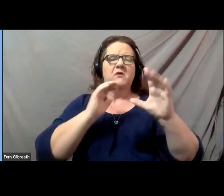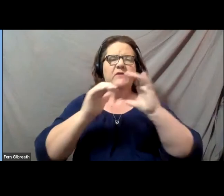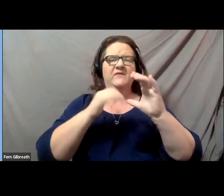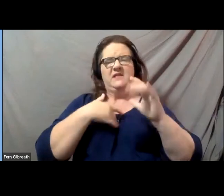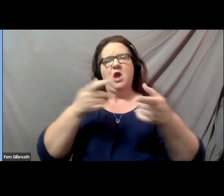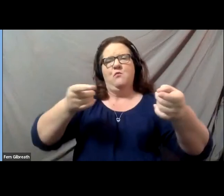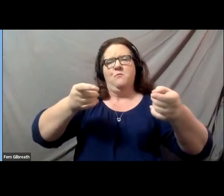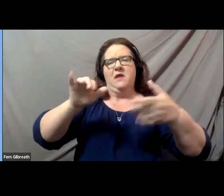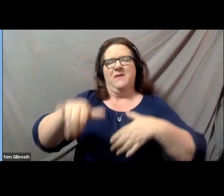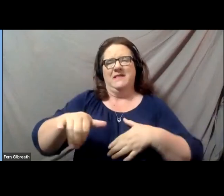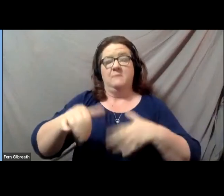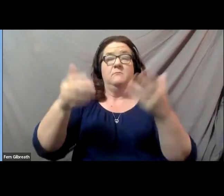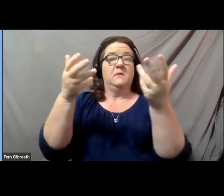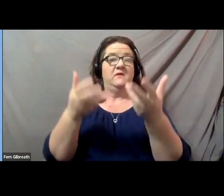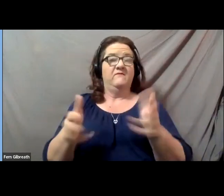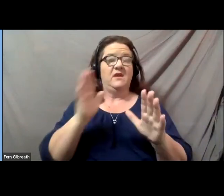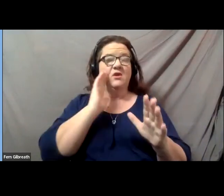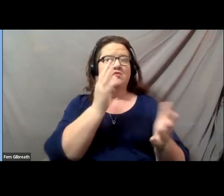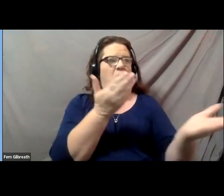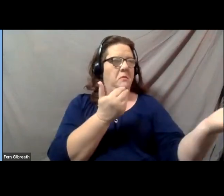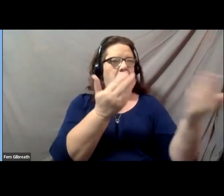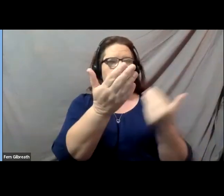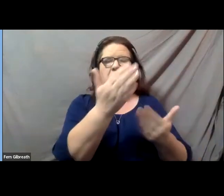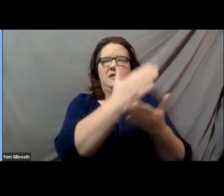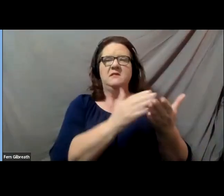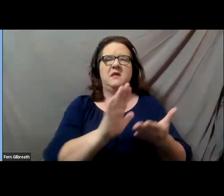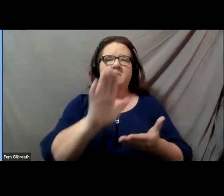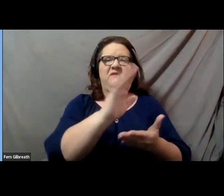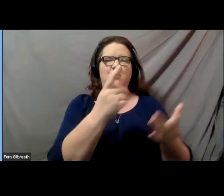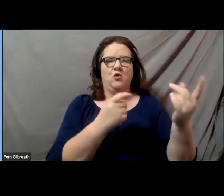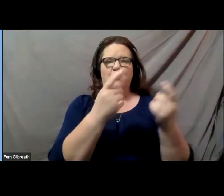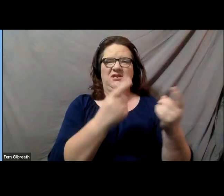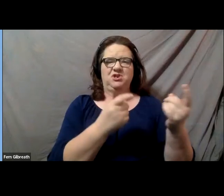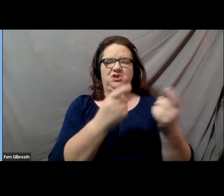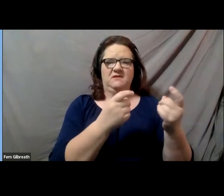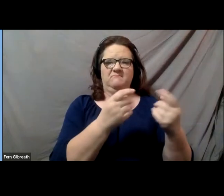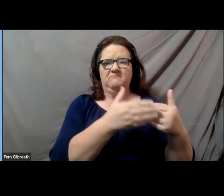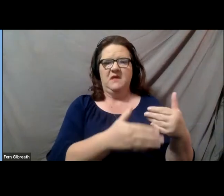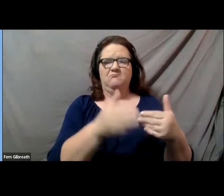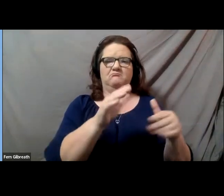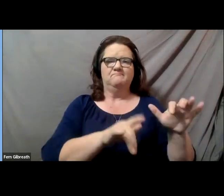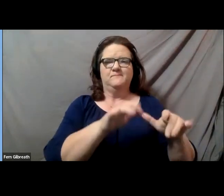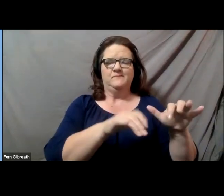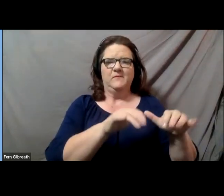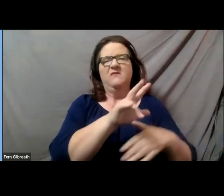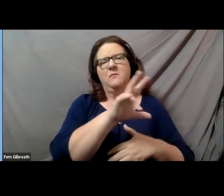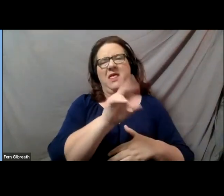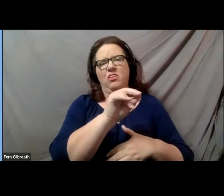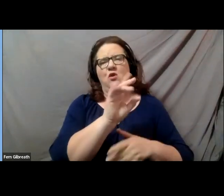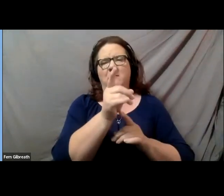And then, we are going to entertain some of the questions that you submit for the next thirty minutes or so.